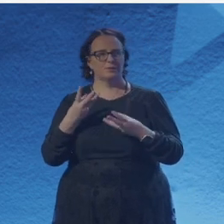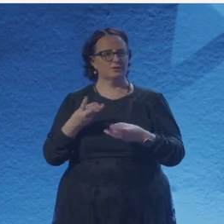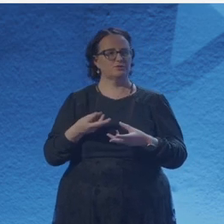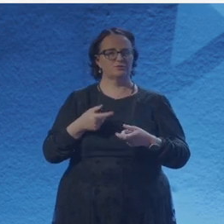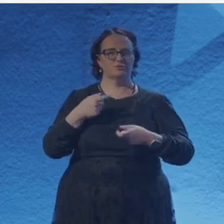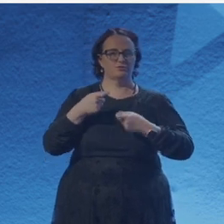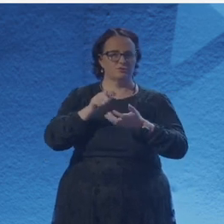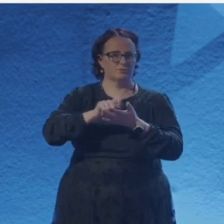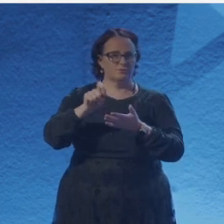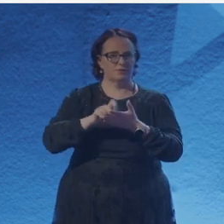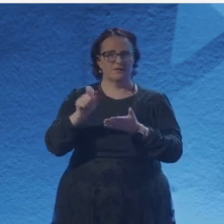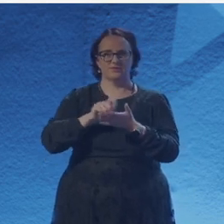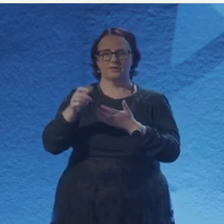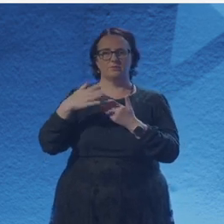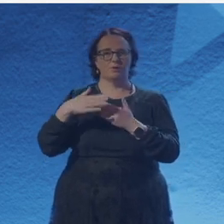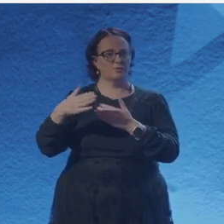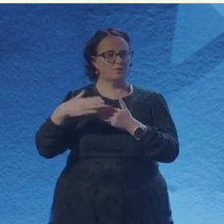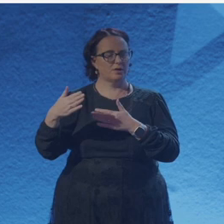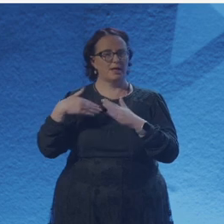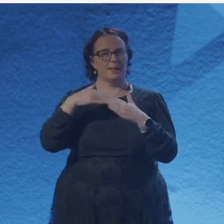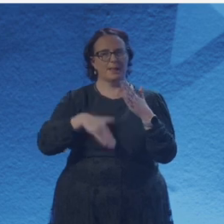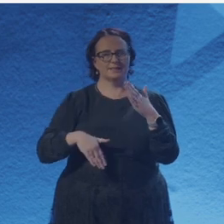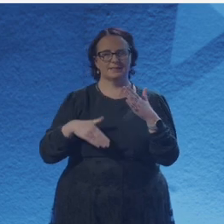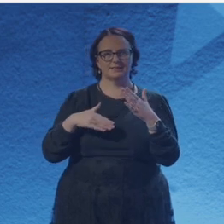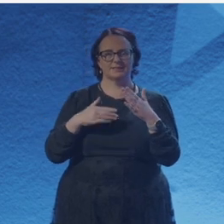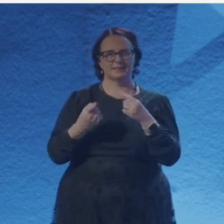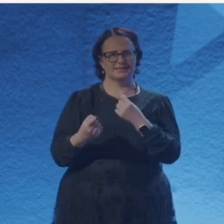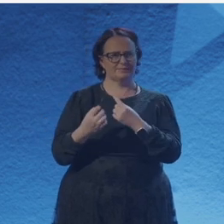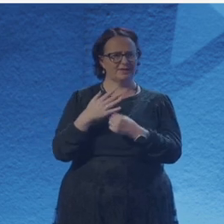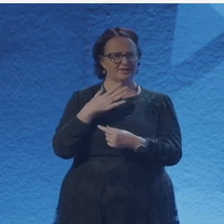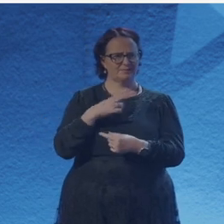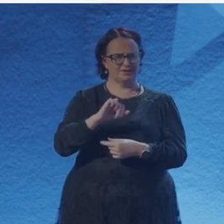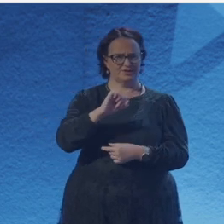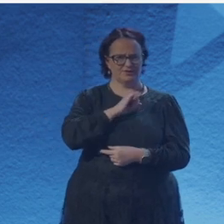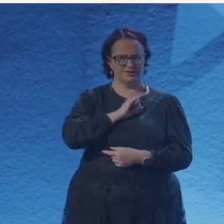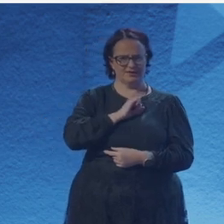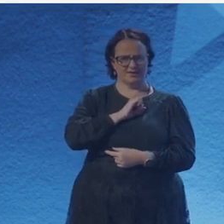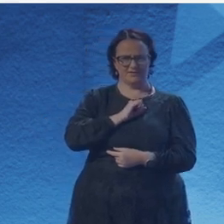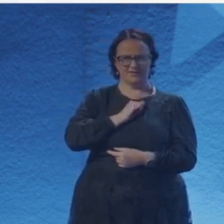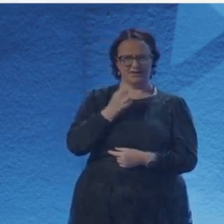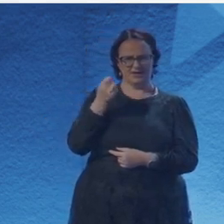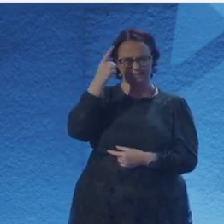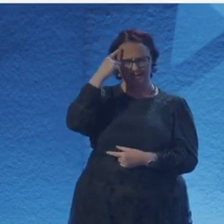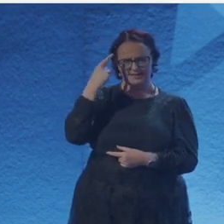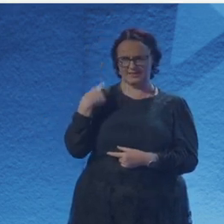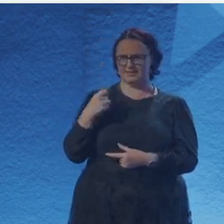in my brain when I say it out loud, so the the structure comes later. Yeah I think it's really lucky to have that urge that really makes